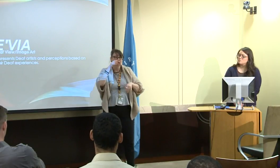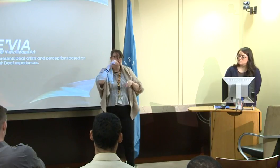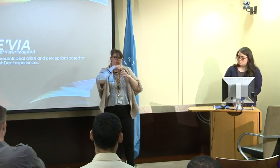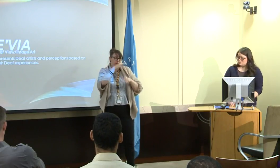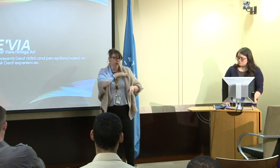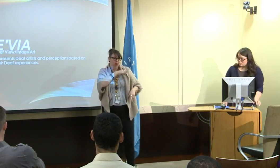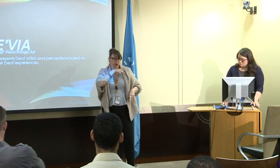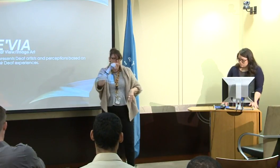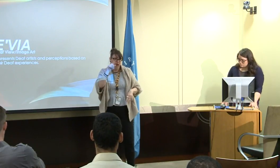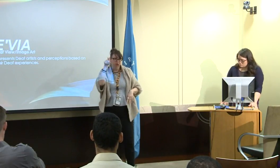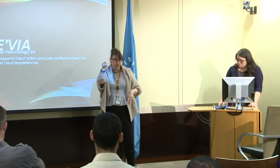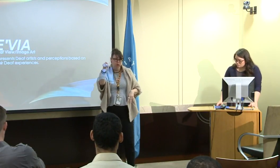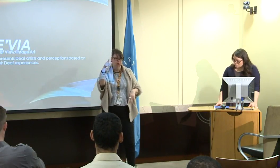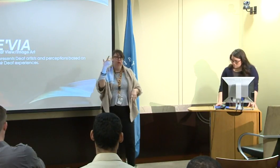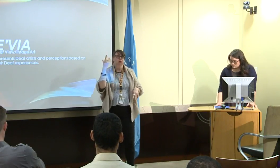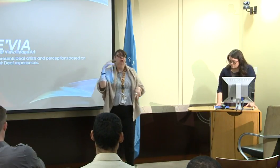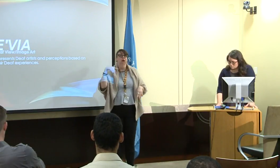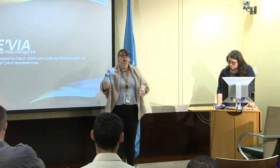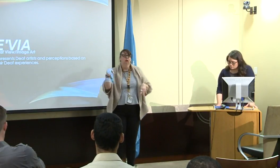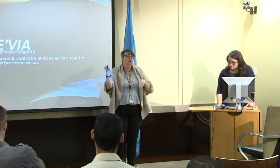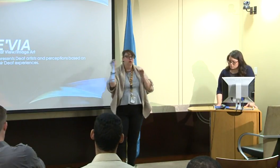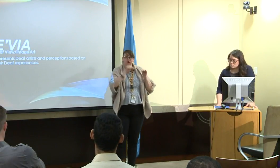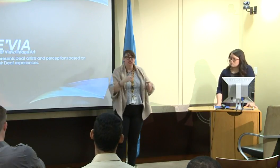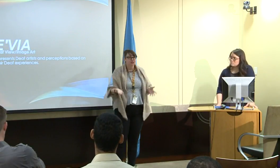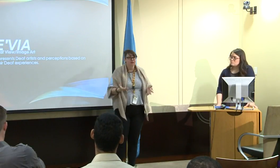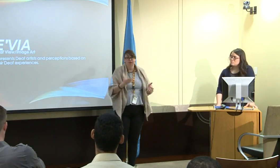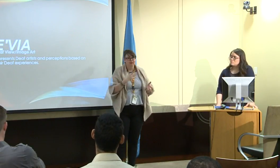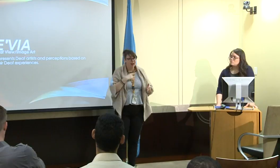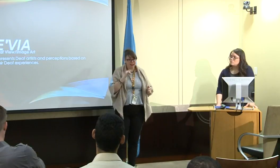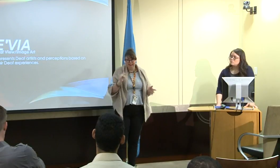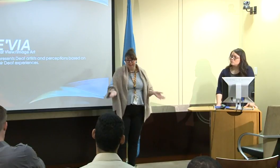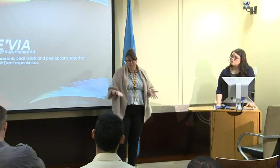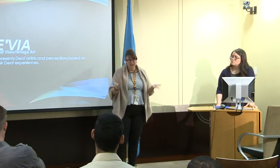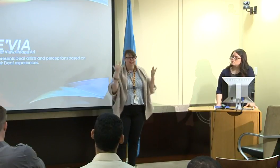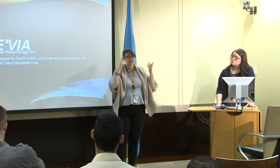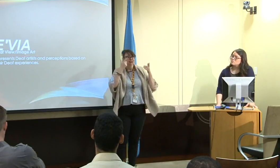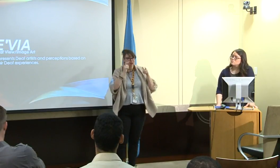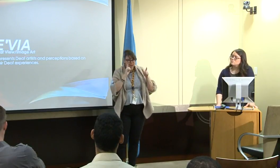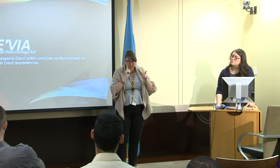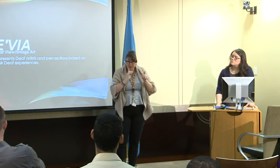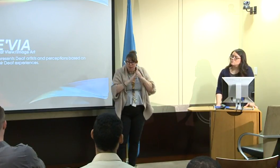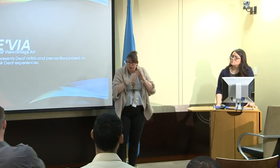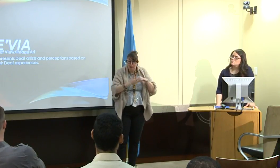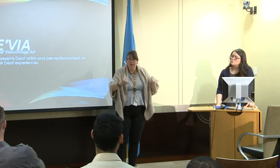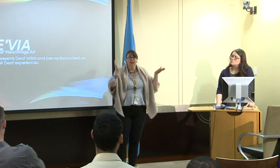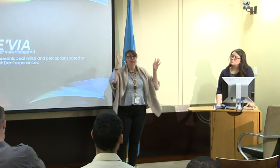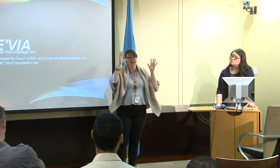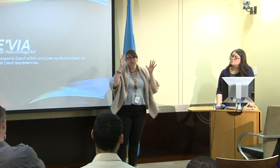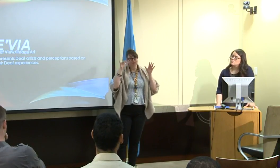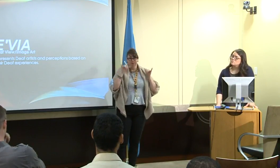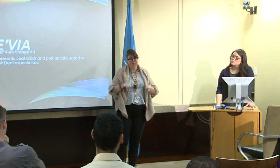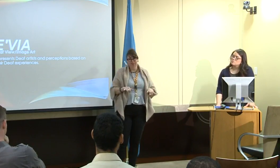I went to Western Pennsylvania School for the Deaf in Pittsburgh, and when I moved here, I decided to stay here,